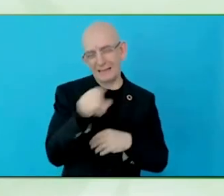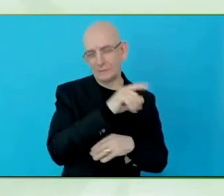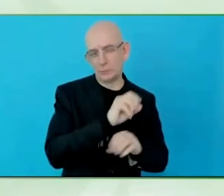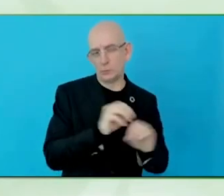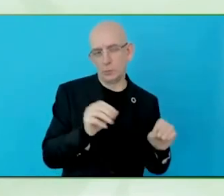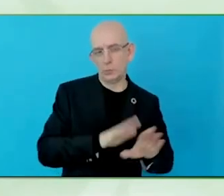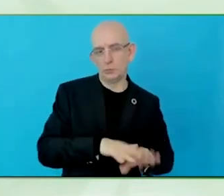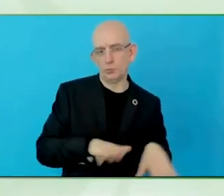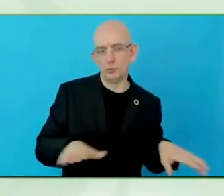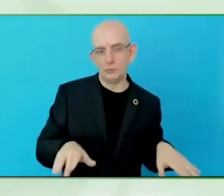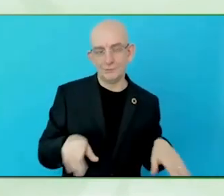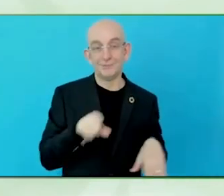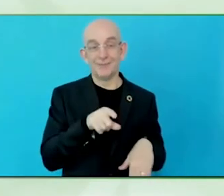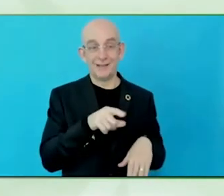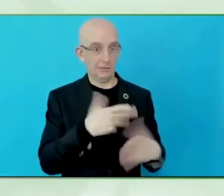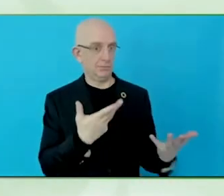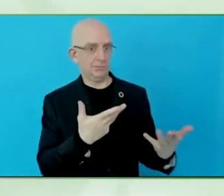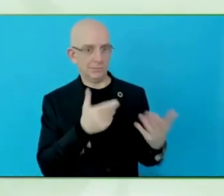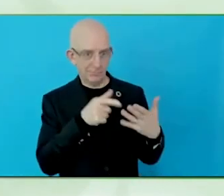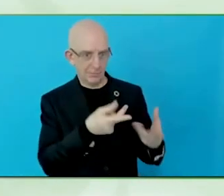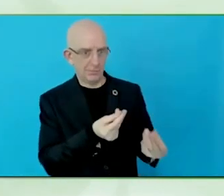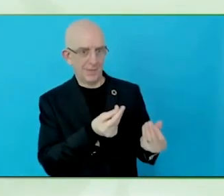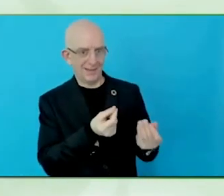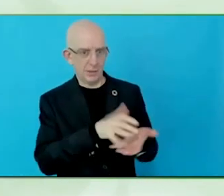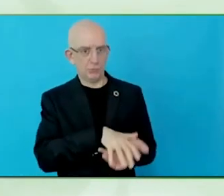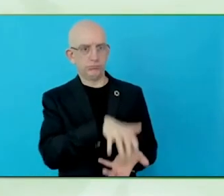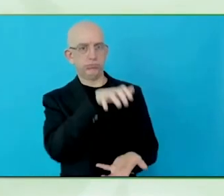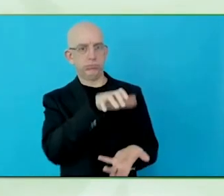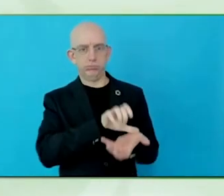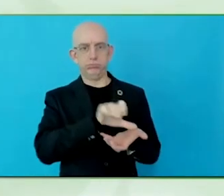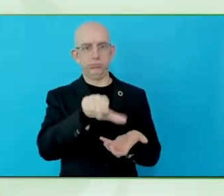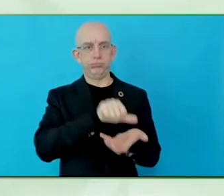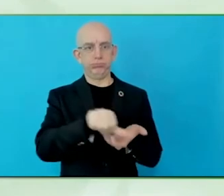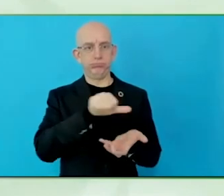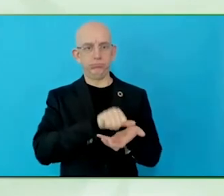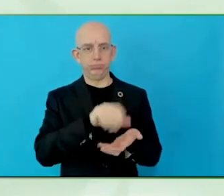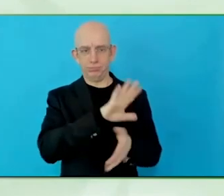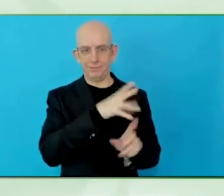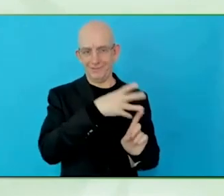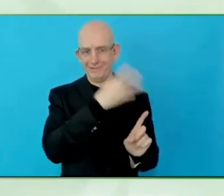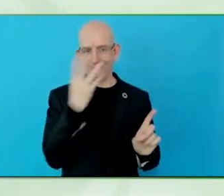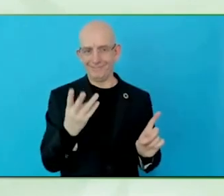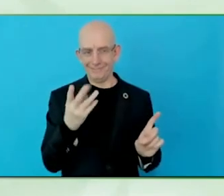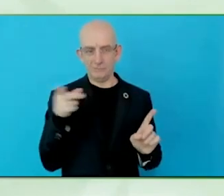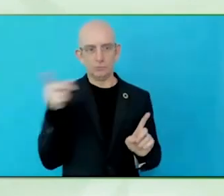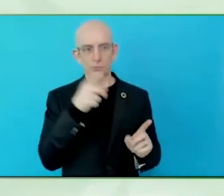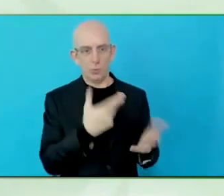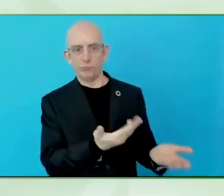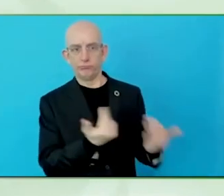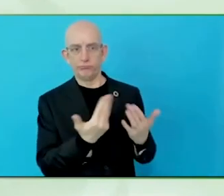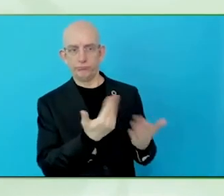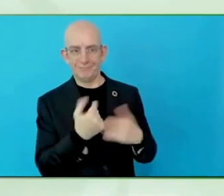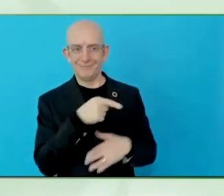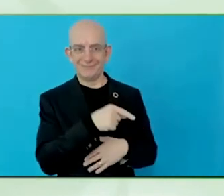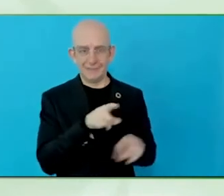You have a gay, disabled, black person for that matter, who is a lot of money to spend.